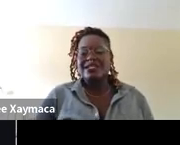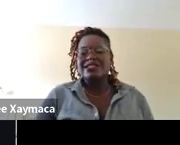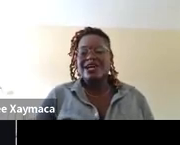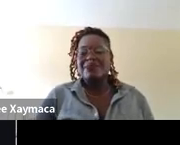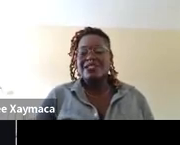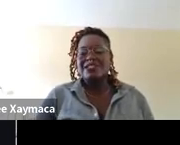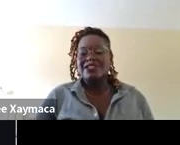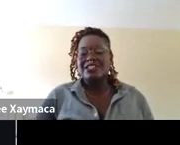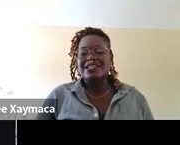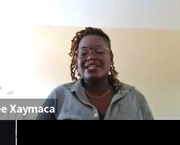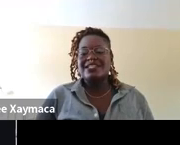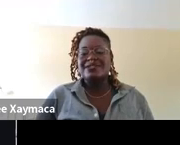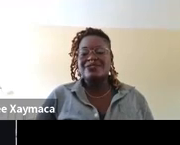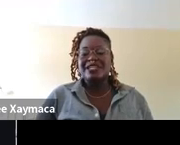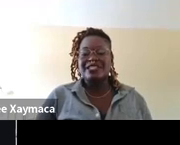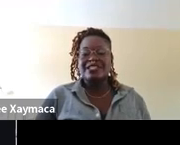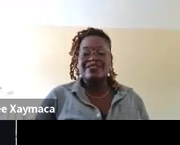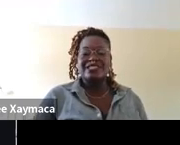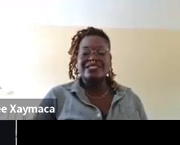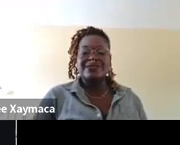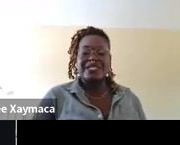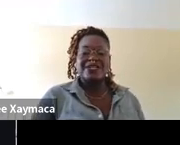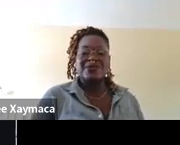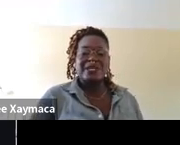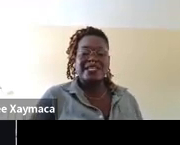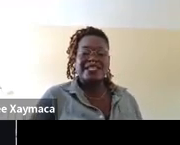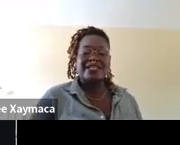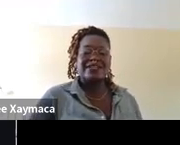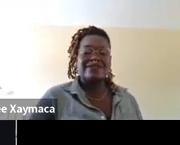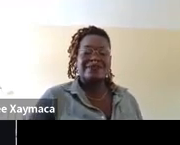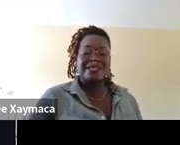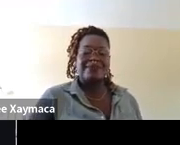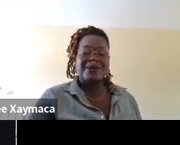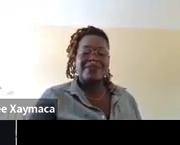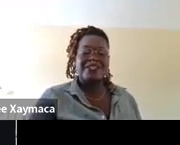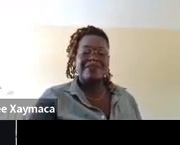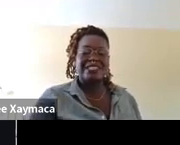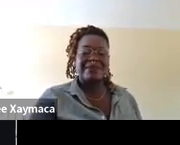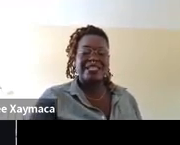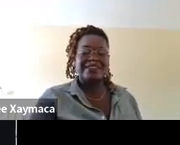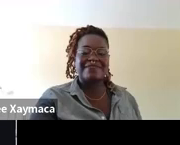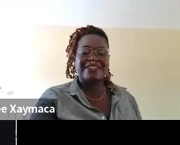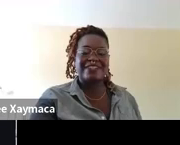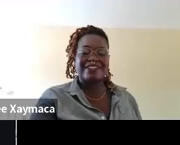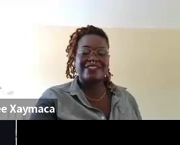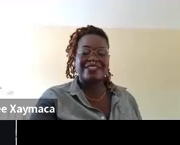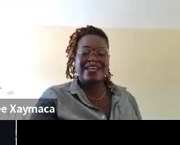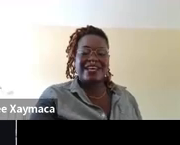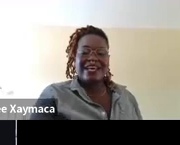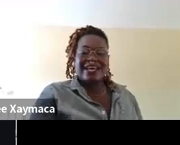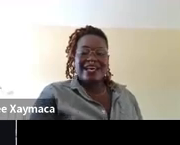Top illustration, a neon green square with a mold nervously biting fingers.